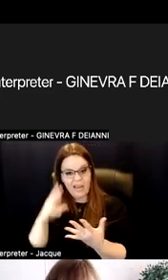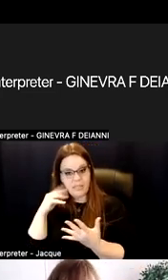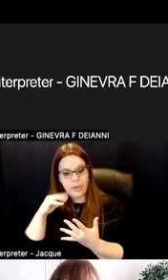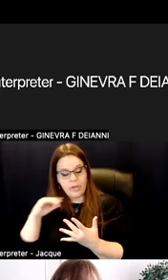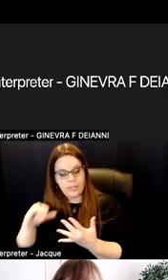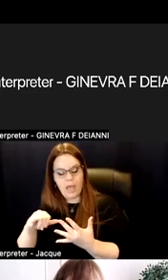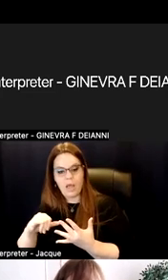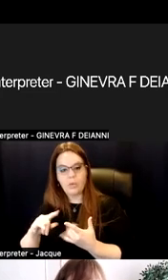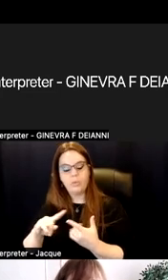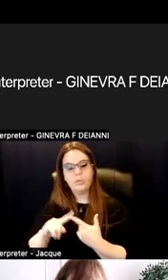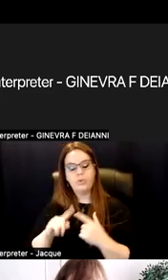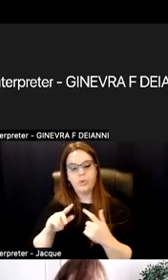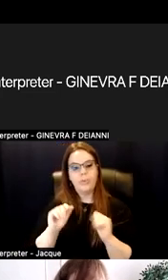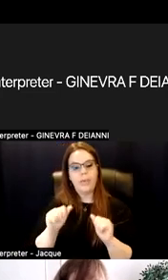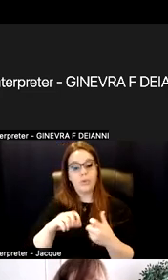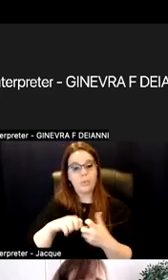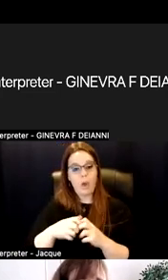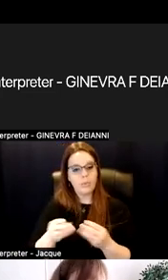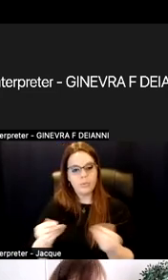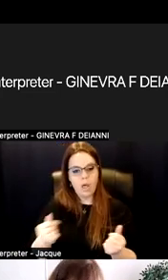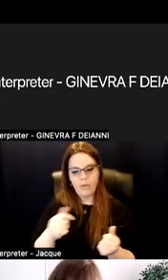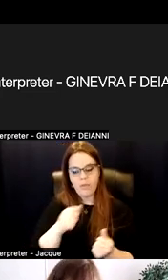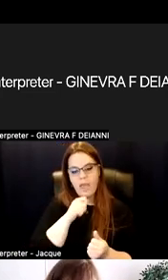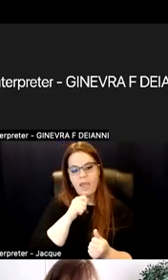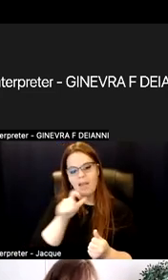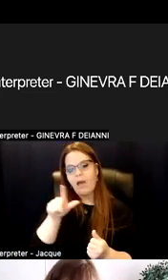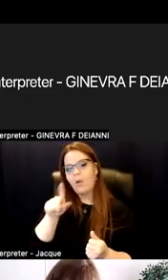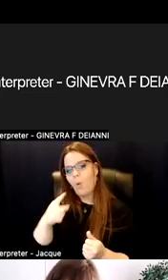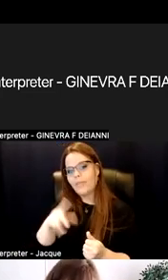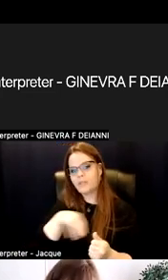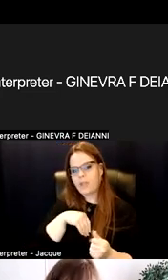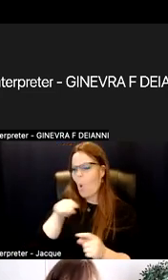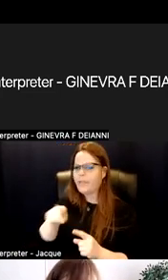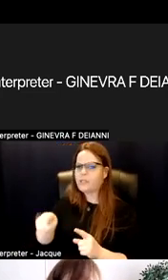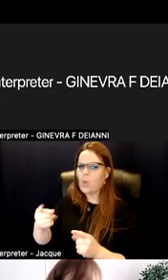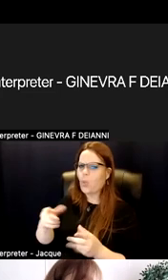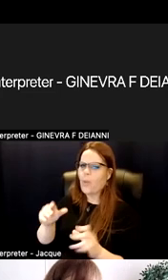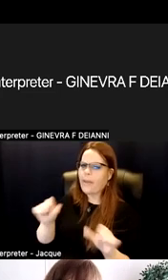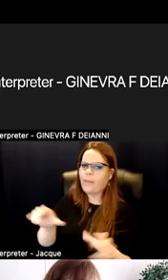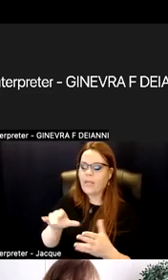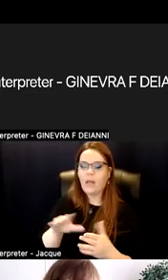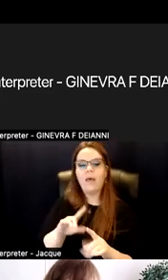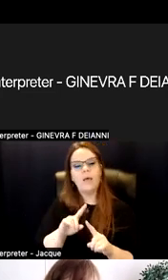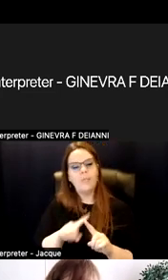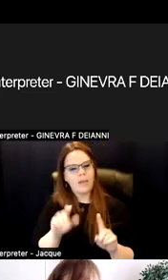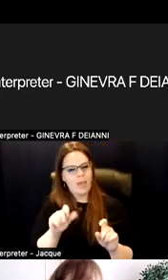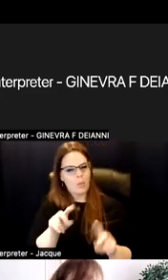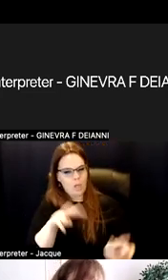not to necessarily accept that this is the only way that this could be done. But can we look at it other ways and maybe even